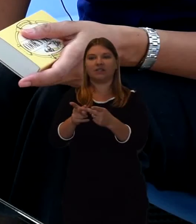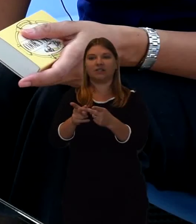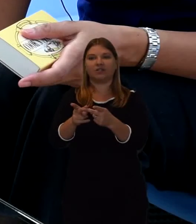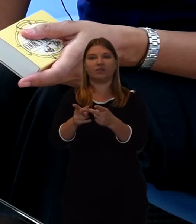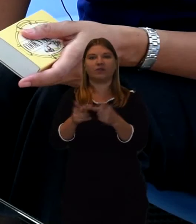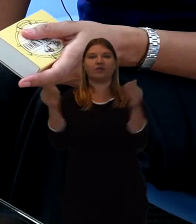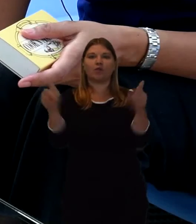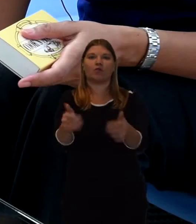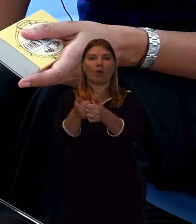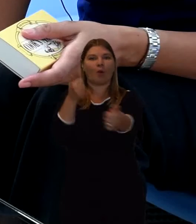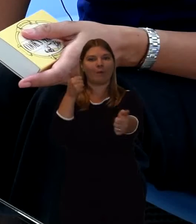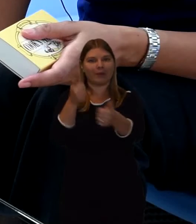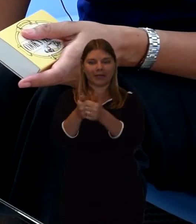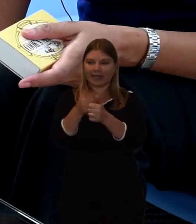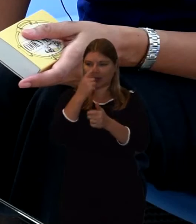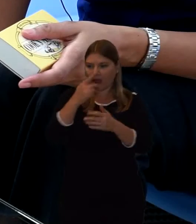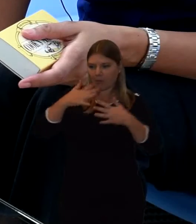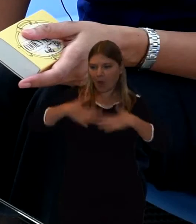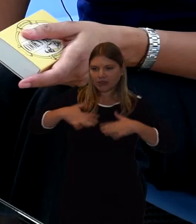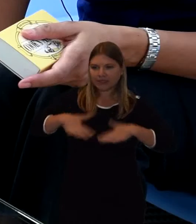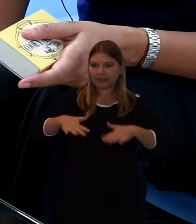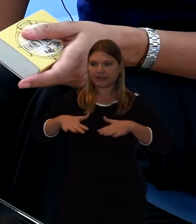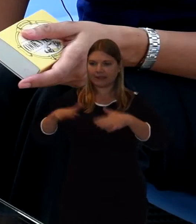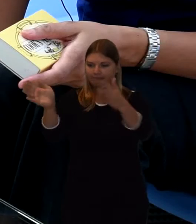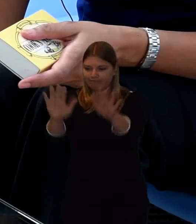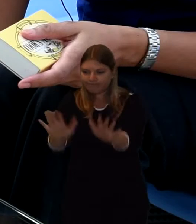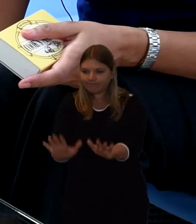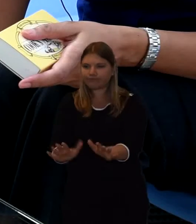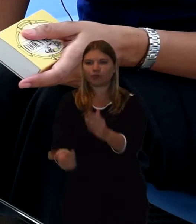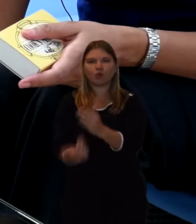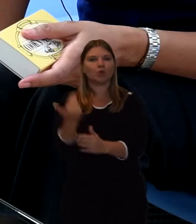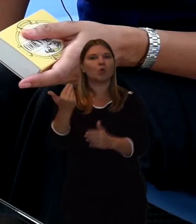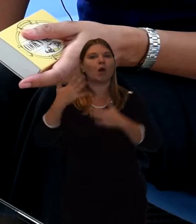They can either help to dress the body in